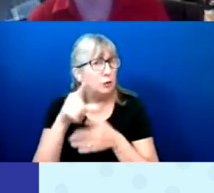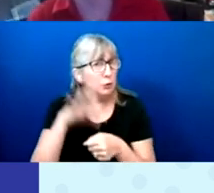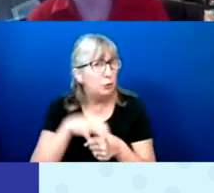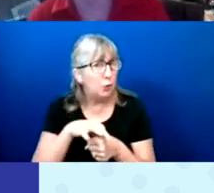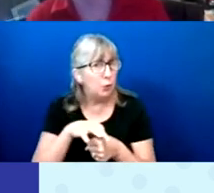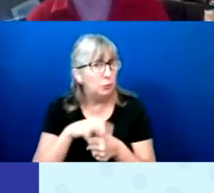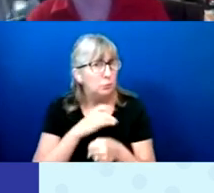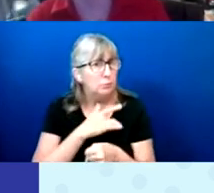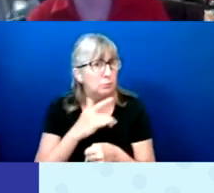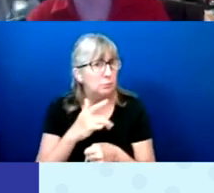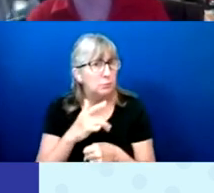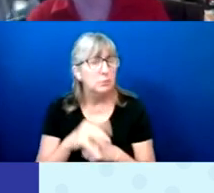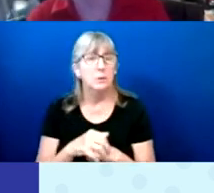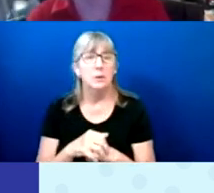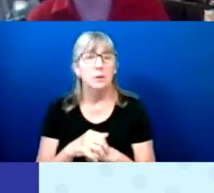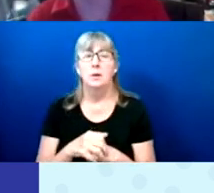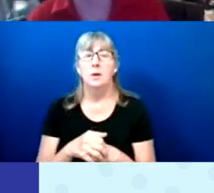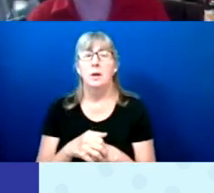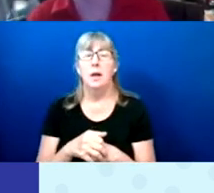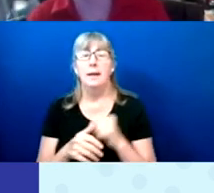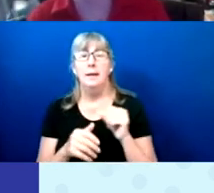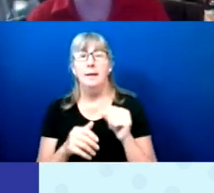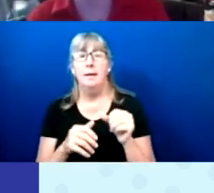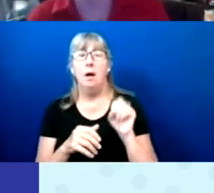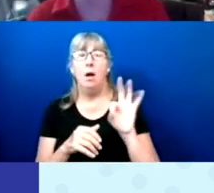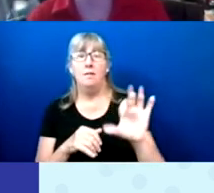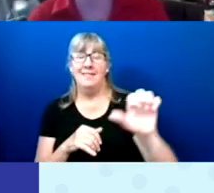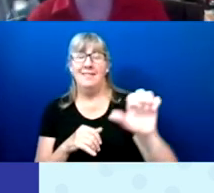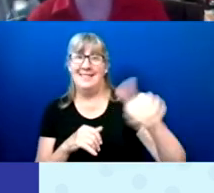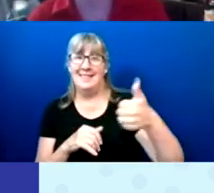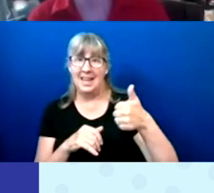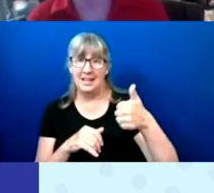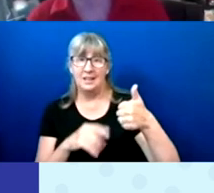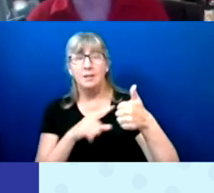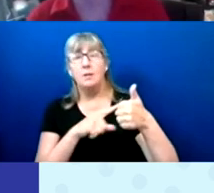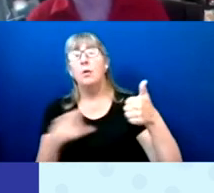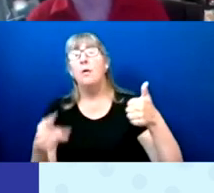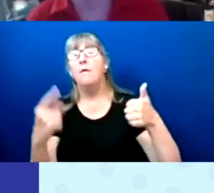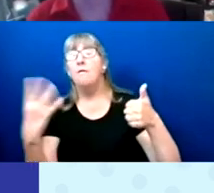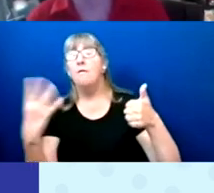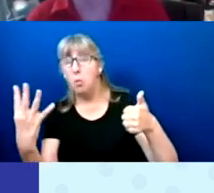And 4 out of 10 African-American voters said they have never voted.